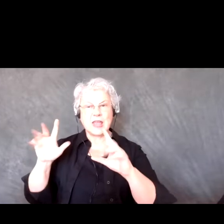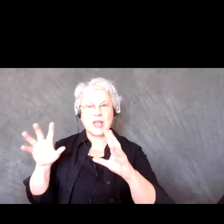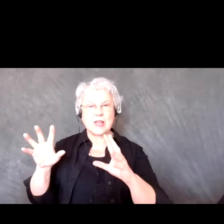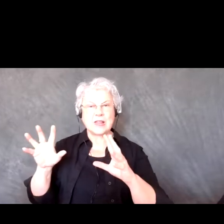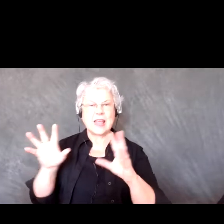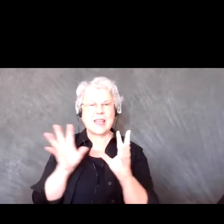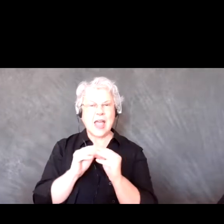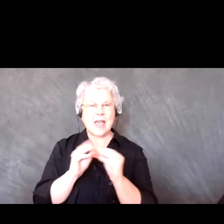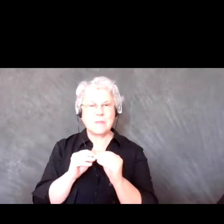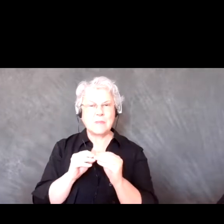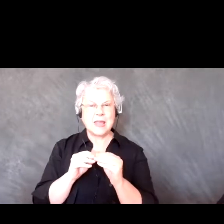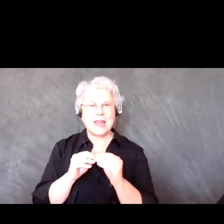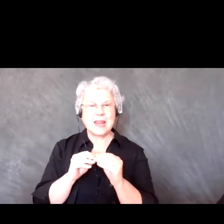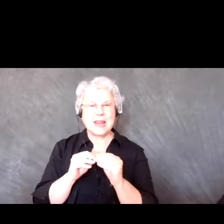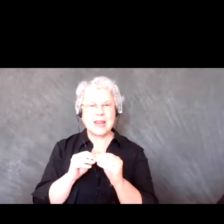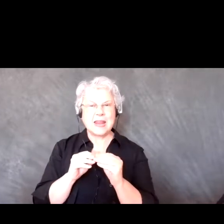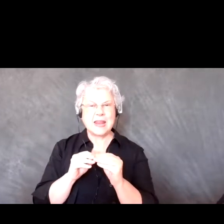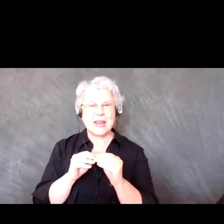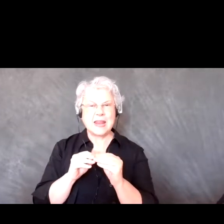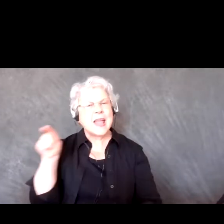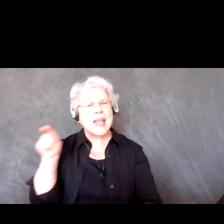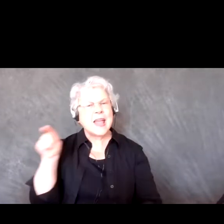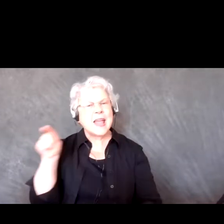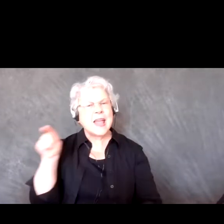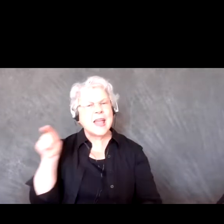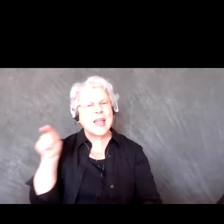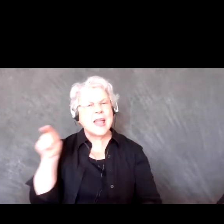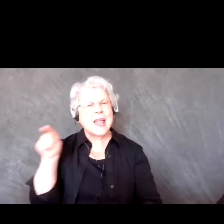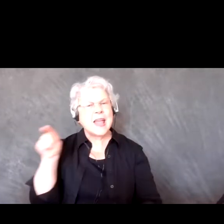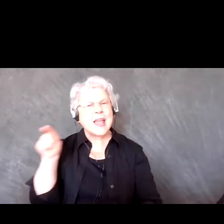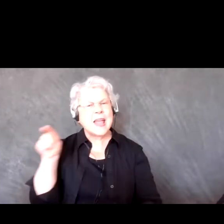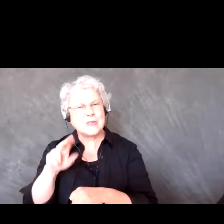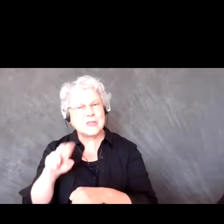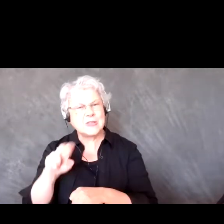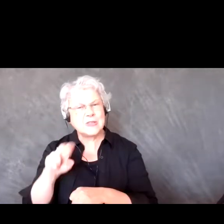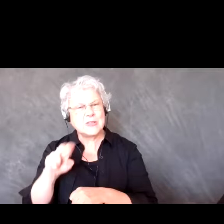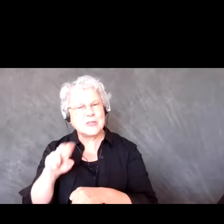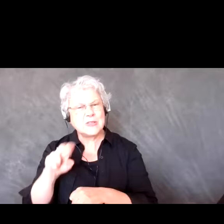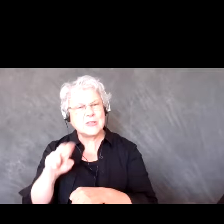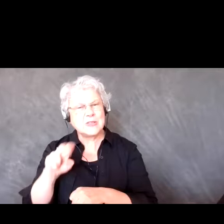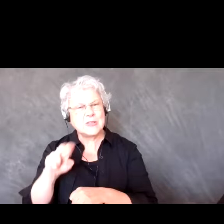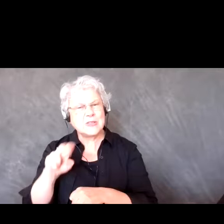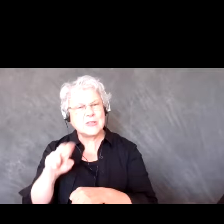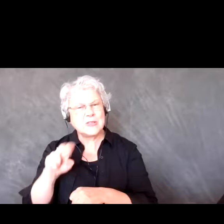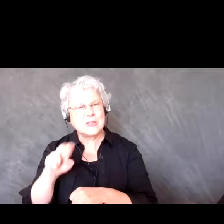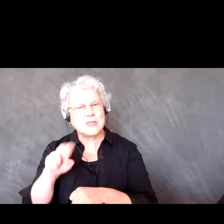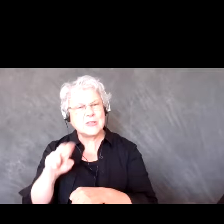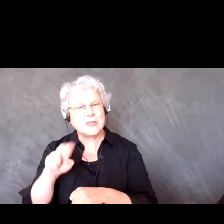Kyle Alec: Oh yes, okay yeah. For that, it’s just clarifying, kind of asking